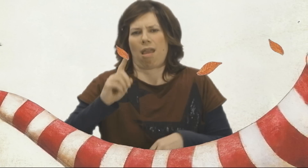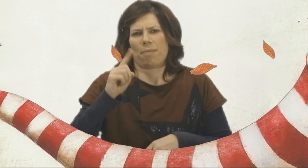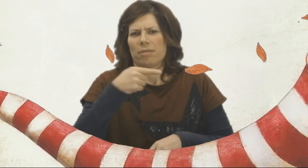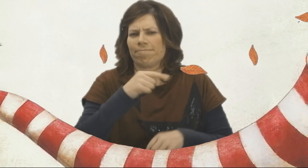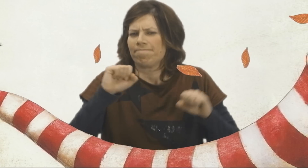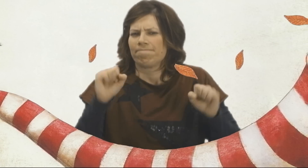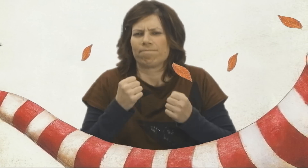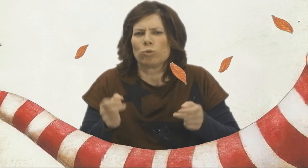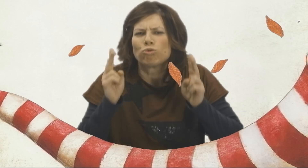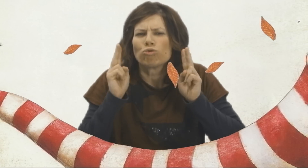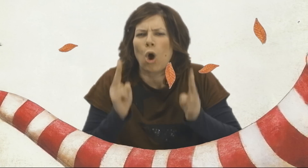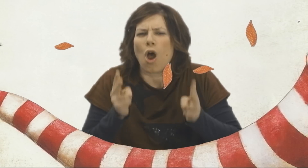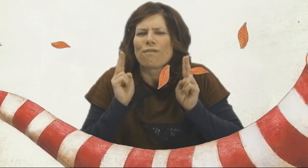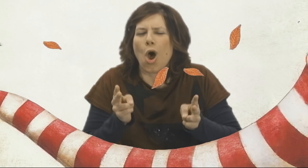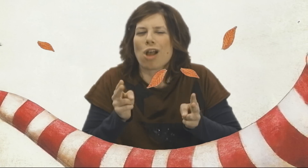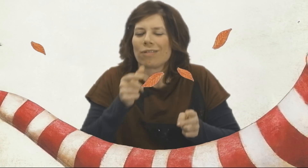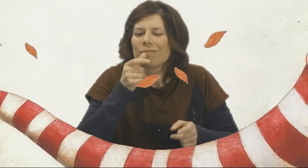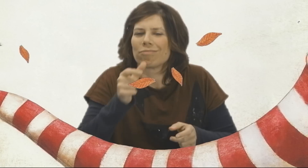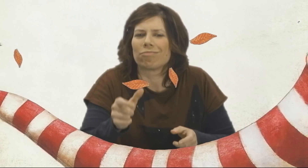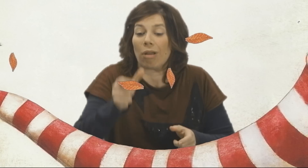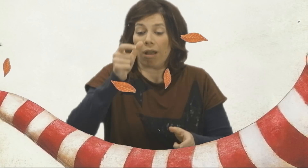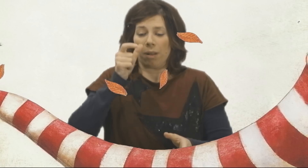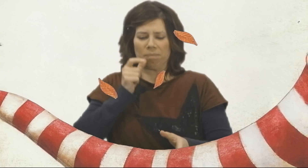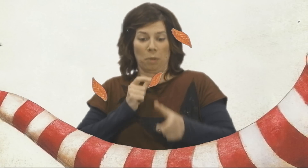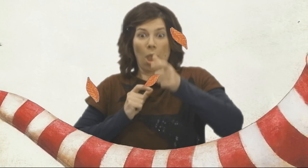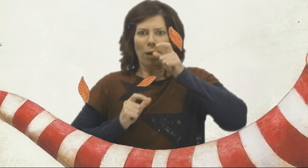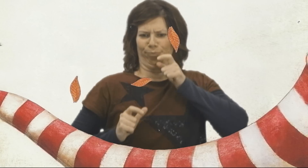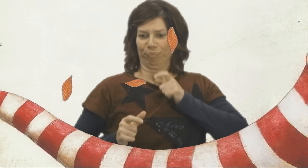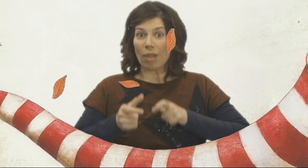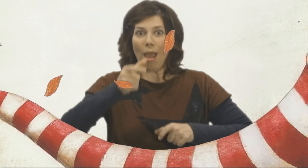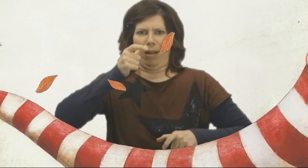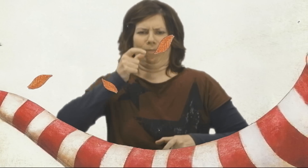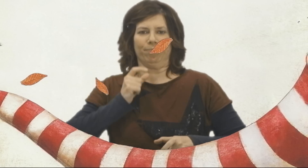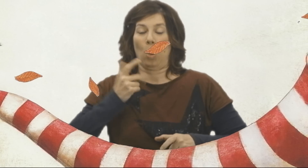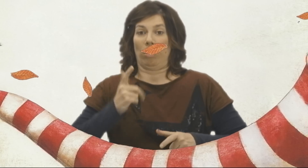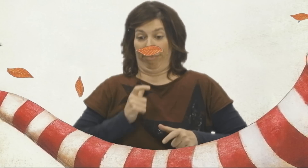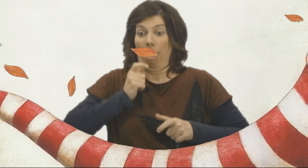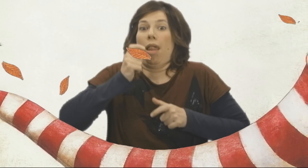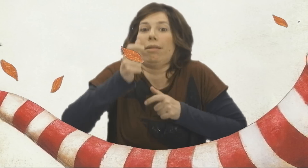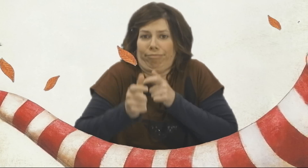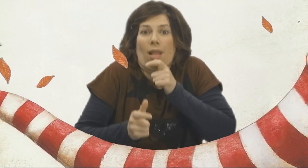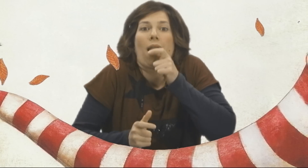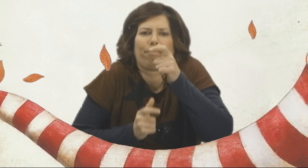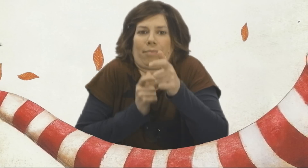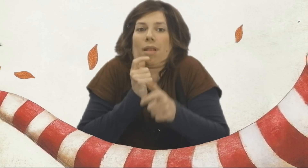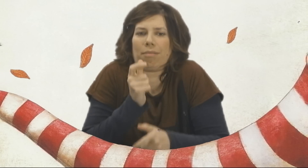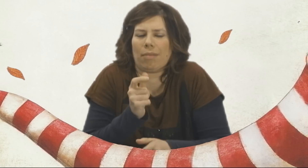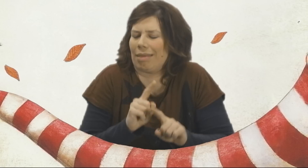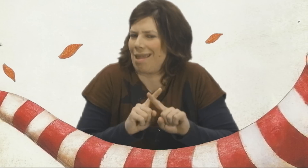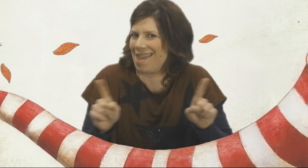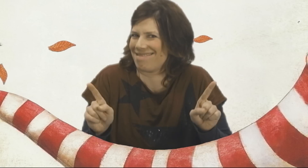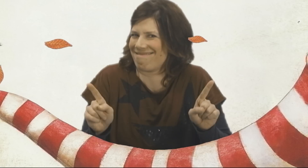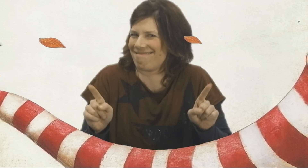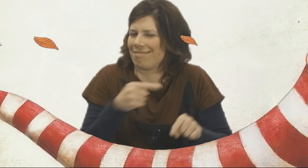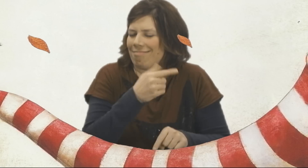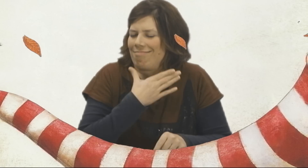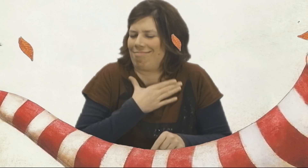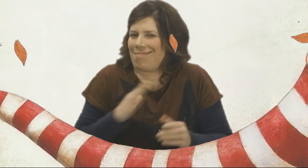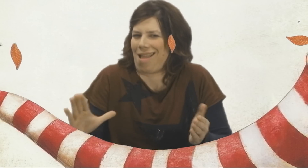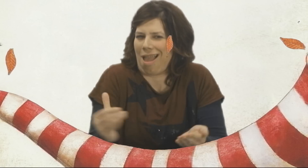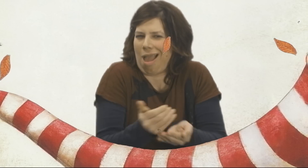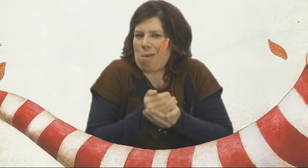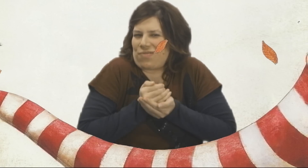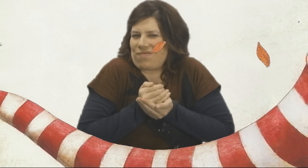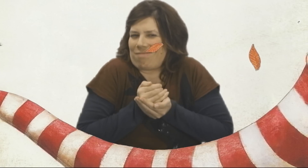He won´t say them tonight though. He wants to keep them ...